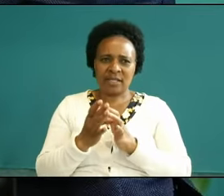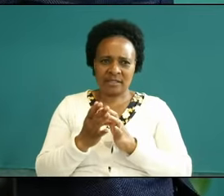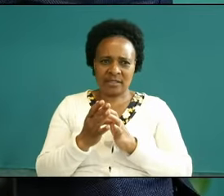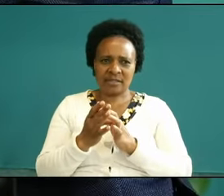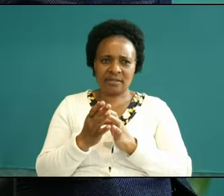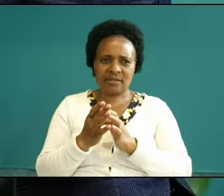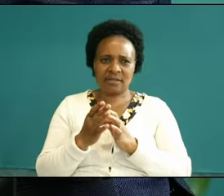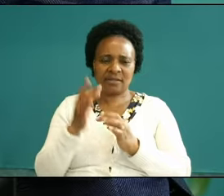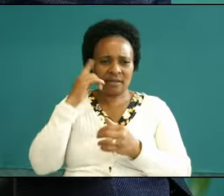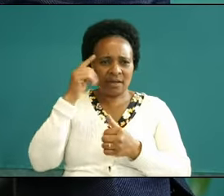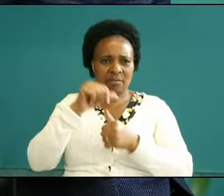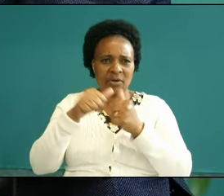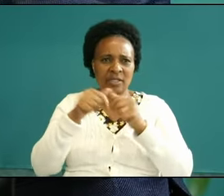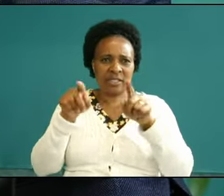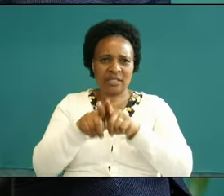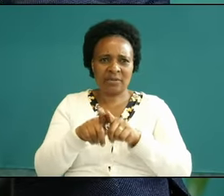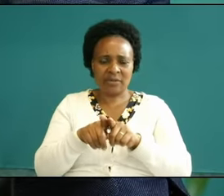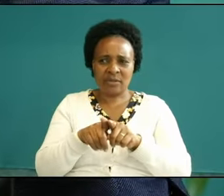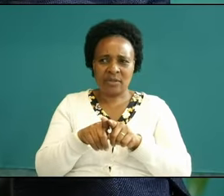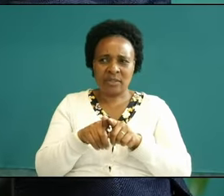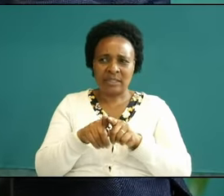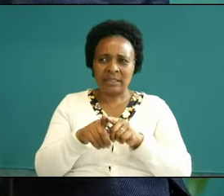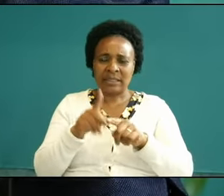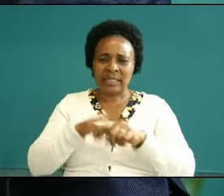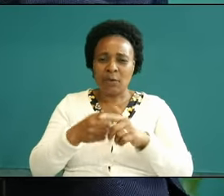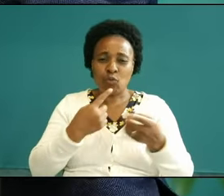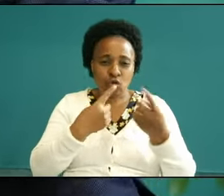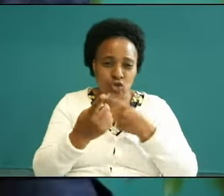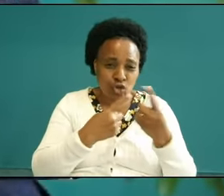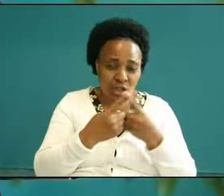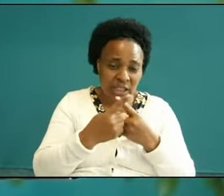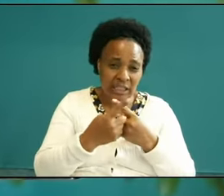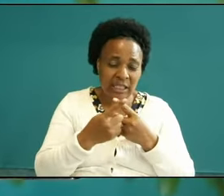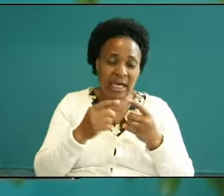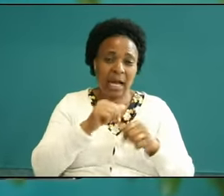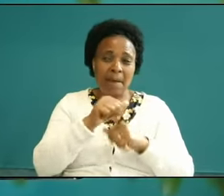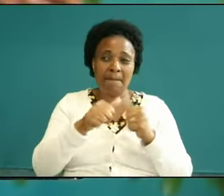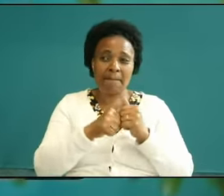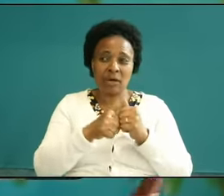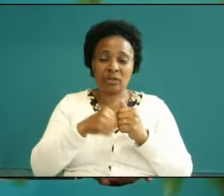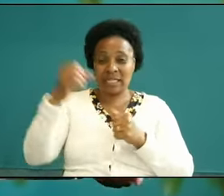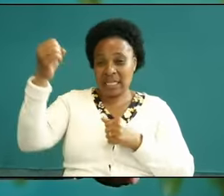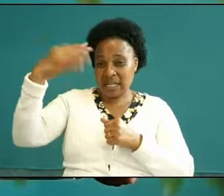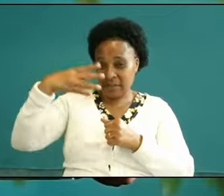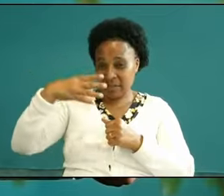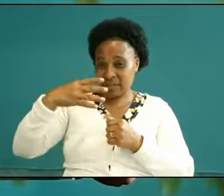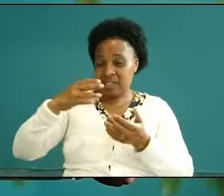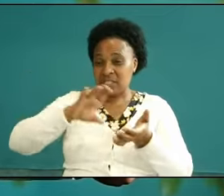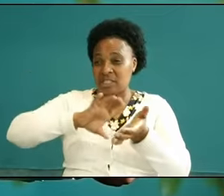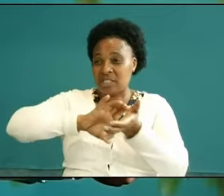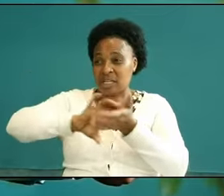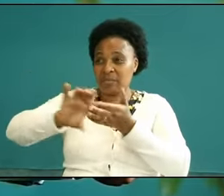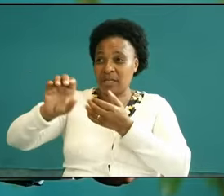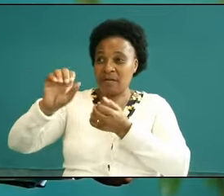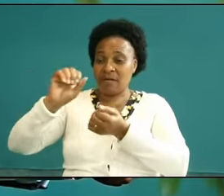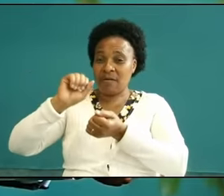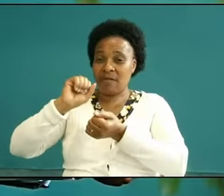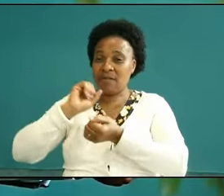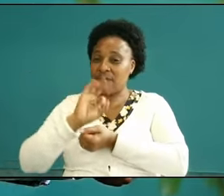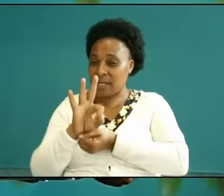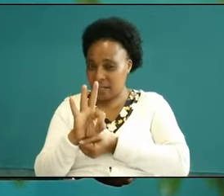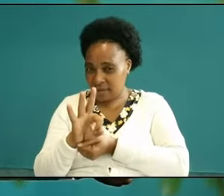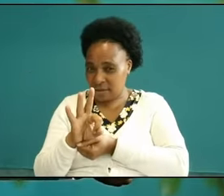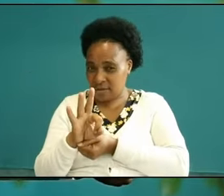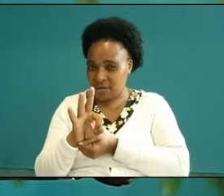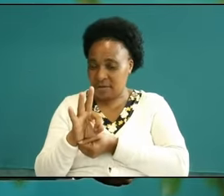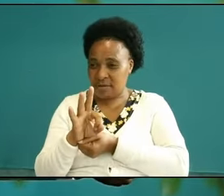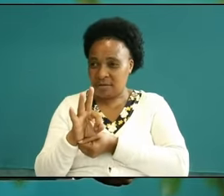same where he was addressing the problem of the ran Church in Revelation 3: 18 through 19